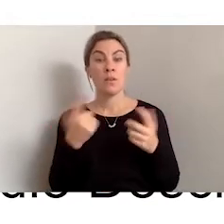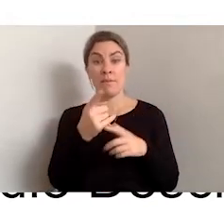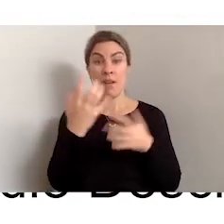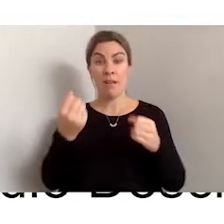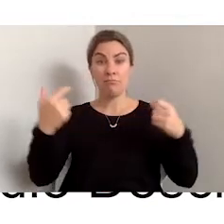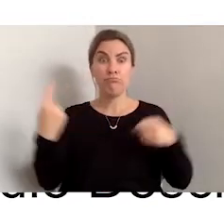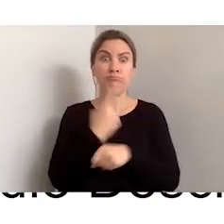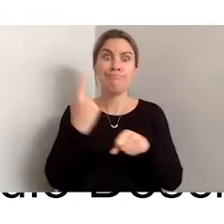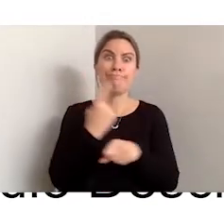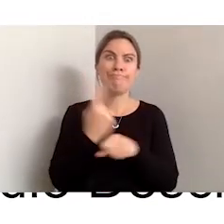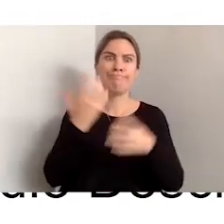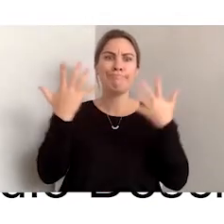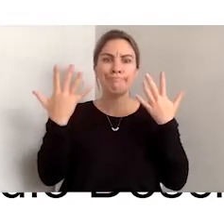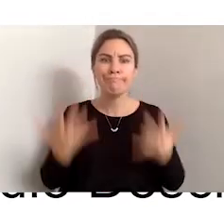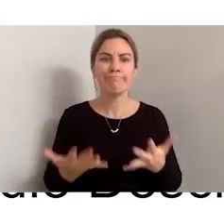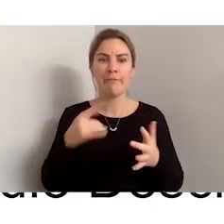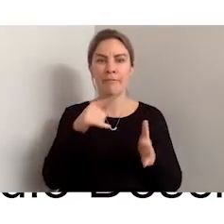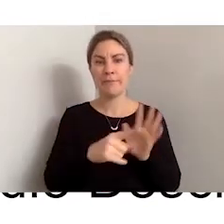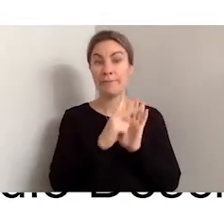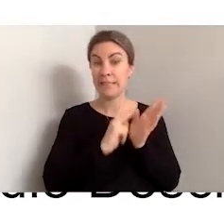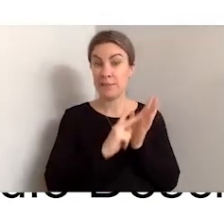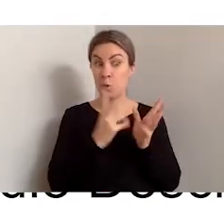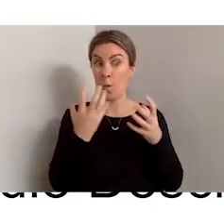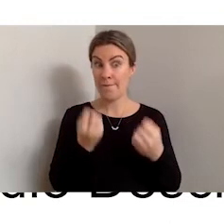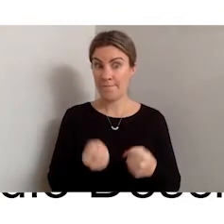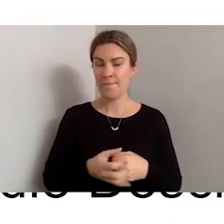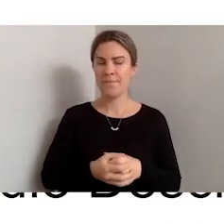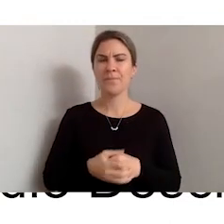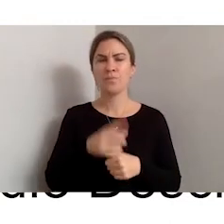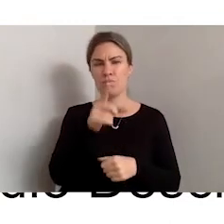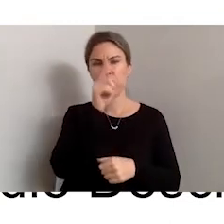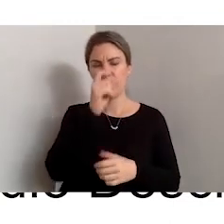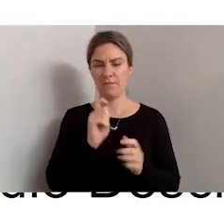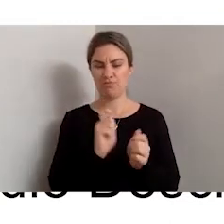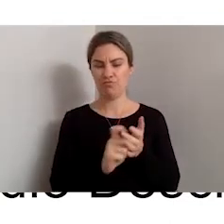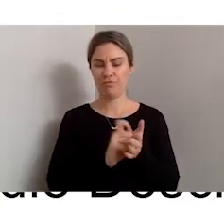video, you can actually have a description next to the video